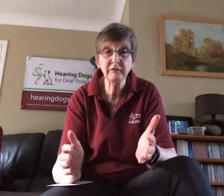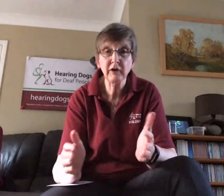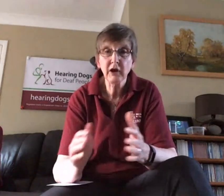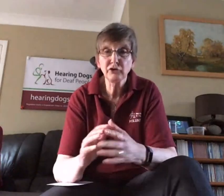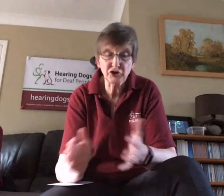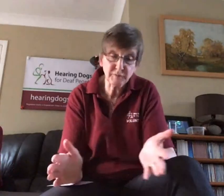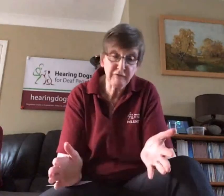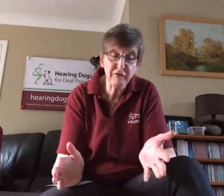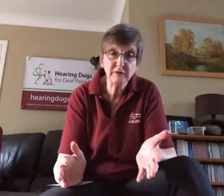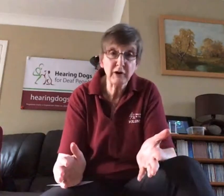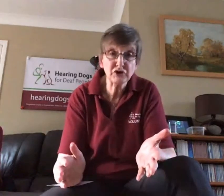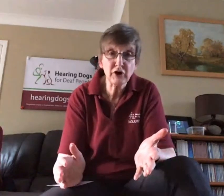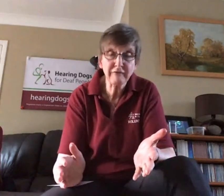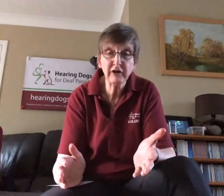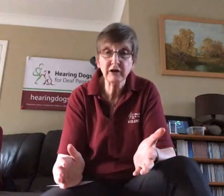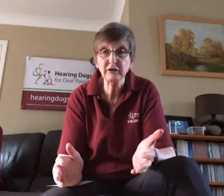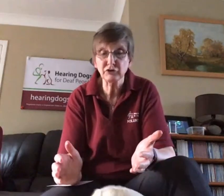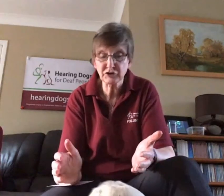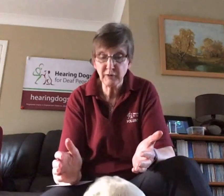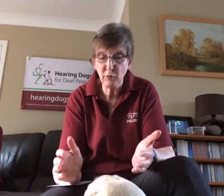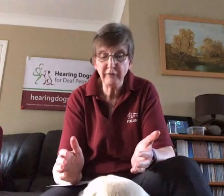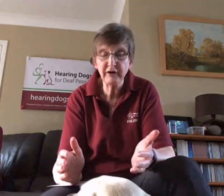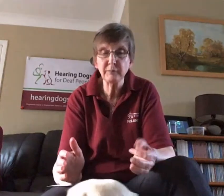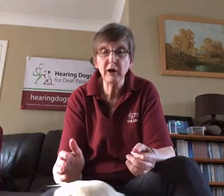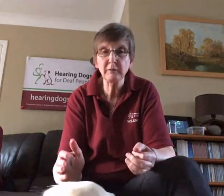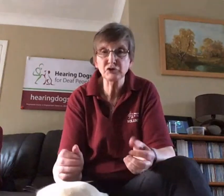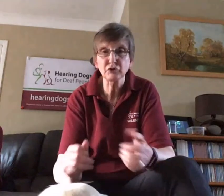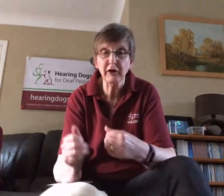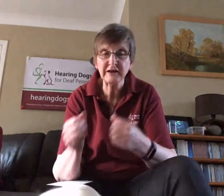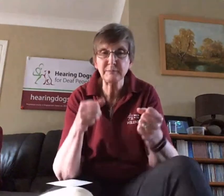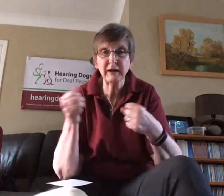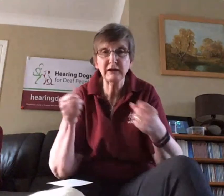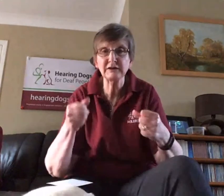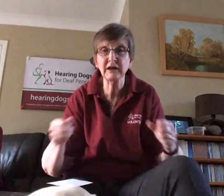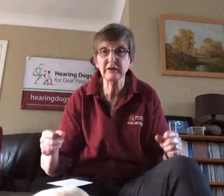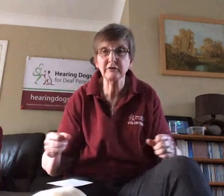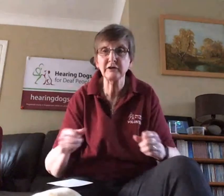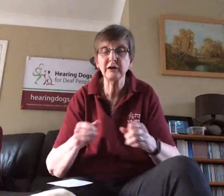not to be frightened by traffic, not to be worried by trolleys banging together in the